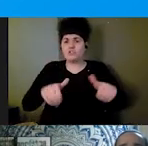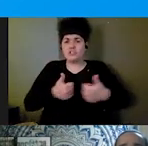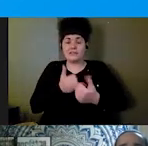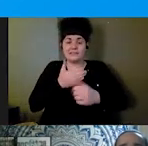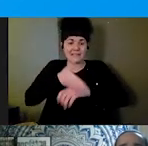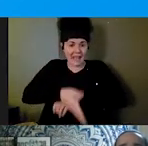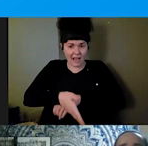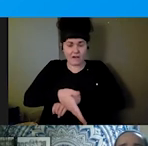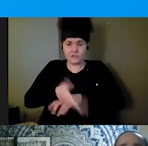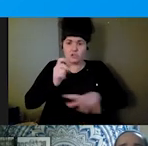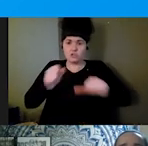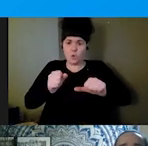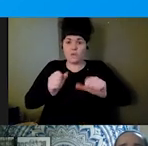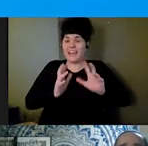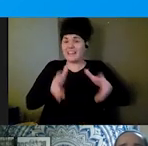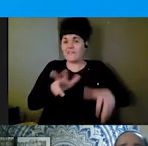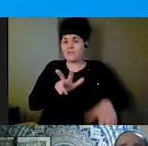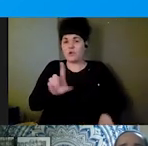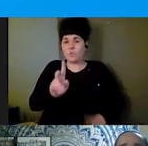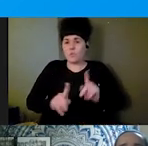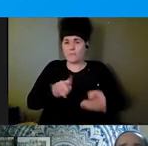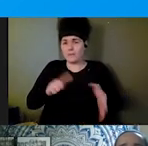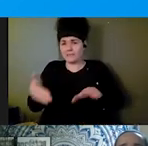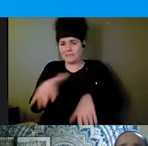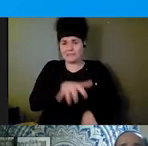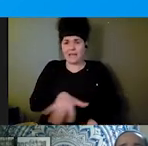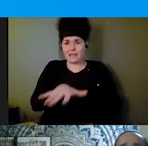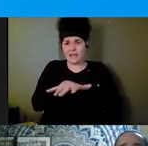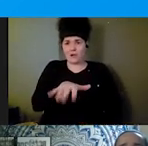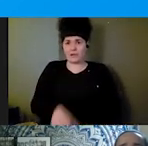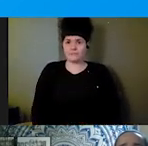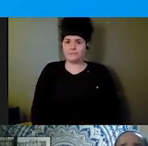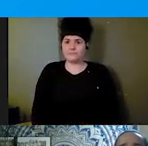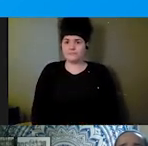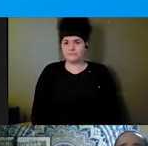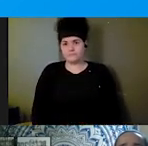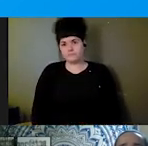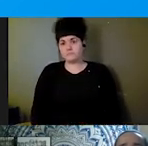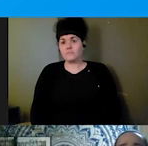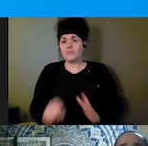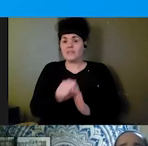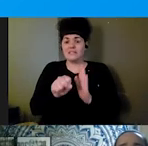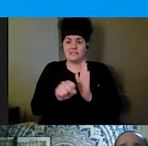31 dead in the area." From States with the Highest Rate of National Disasters is